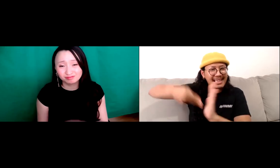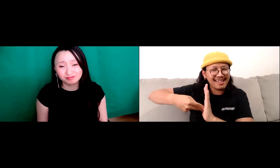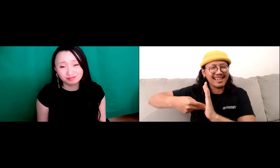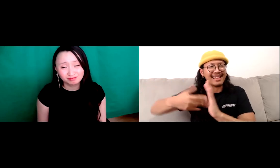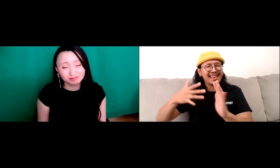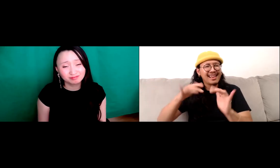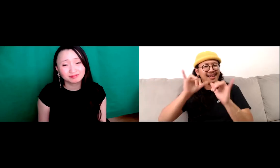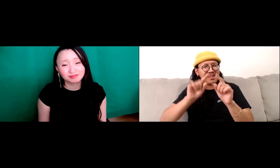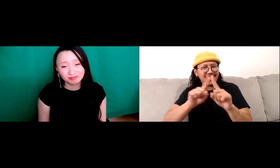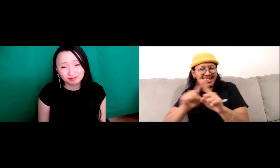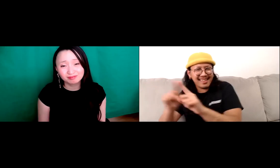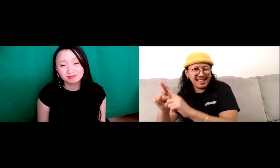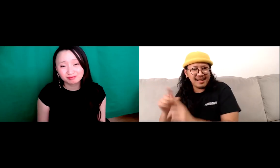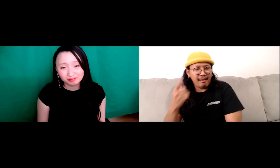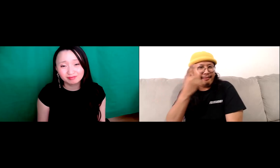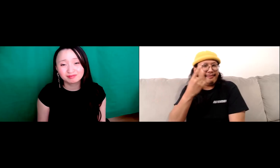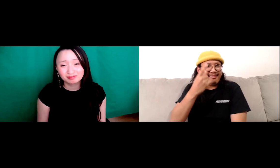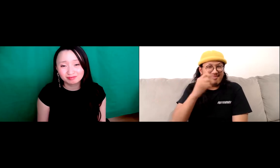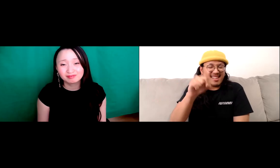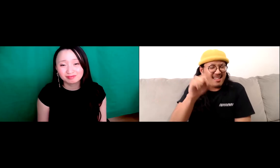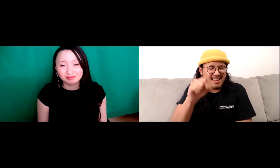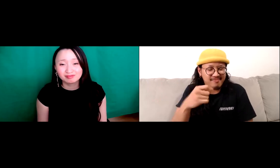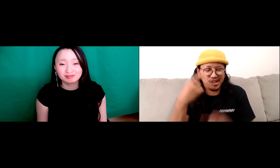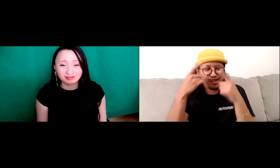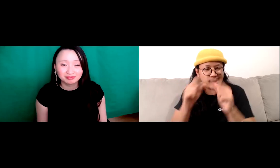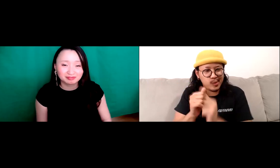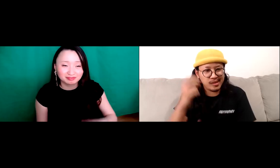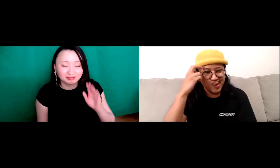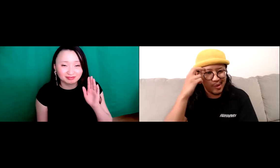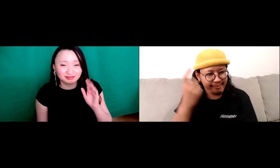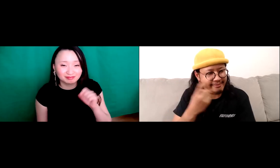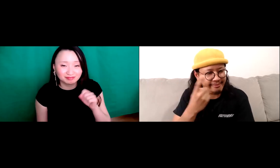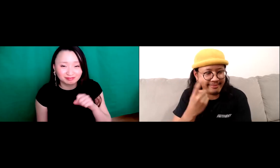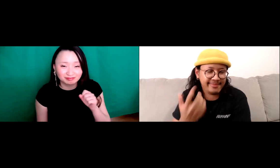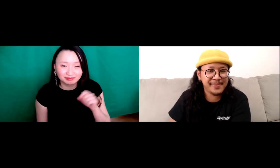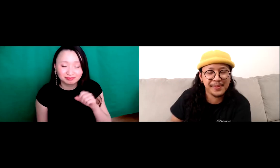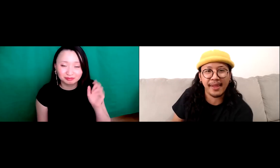more meaning behind the words or the micro aggression of micro aggression so i don't